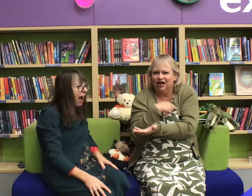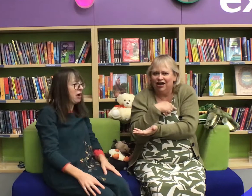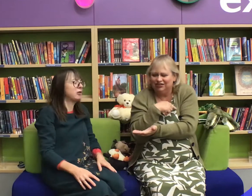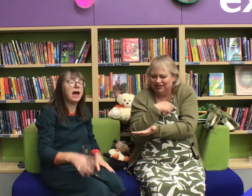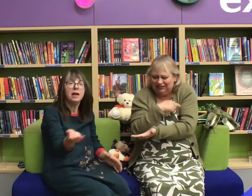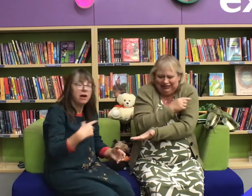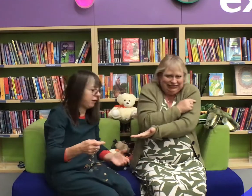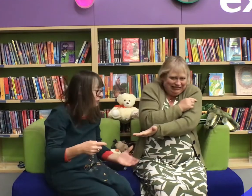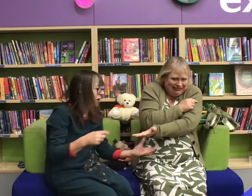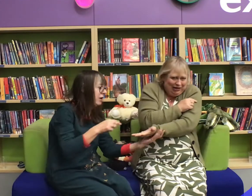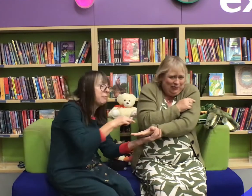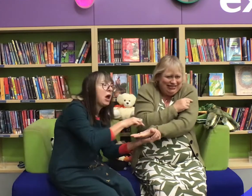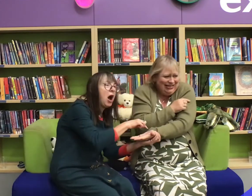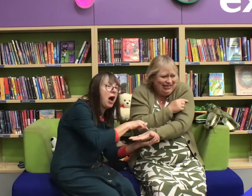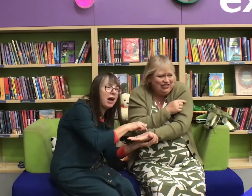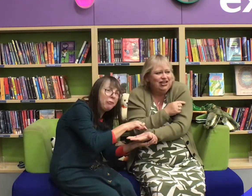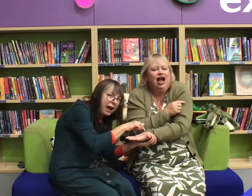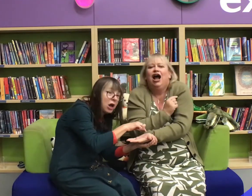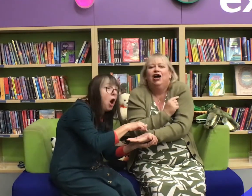Shall we do Round and round the garden?